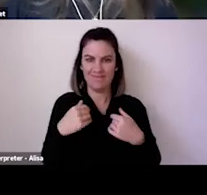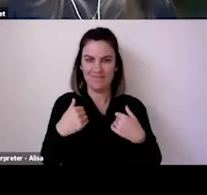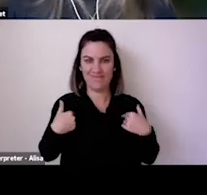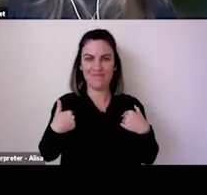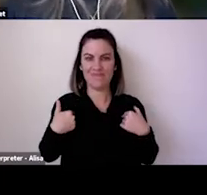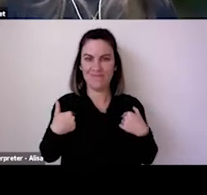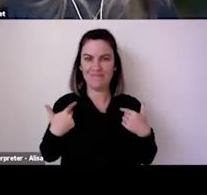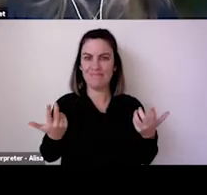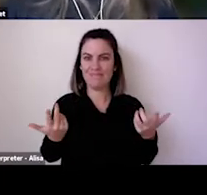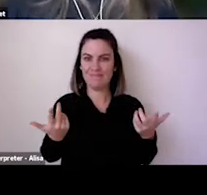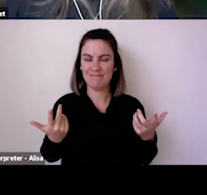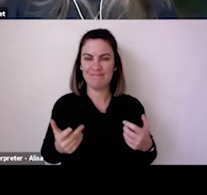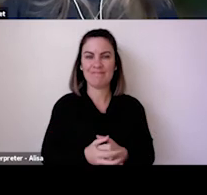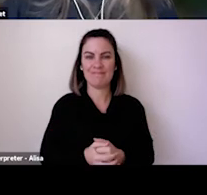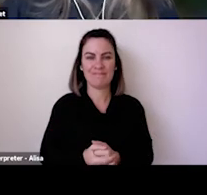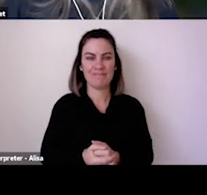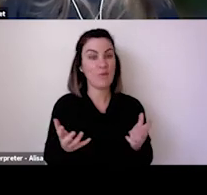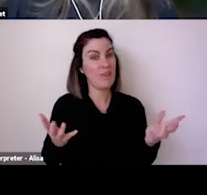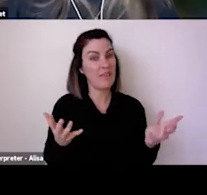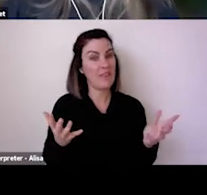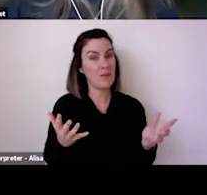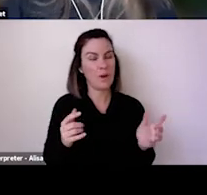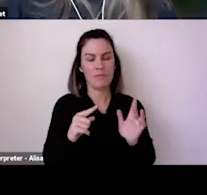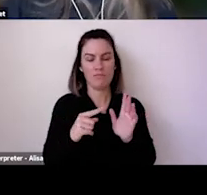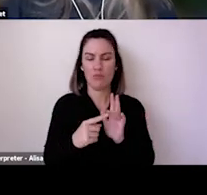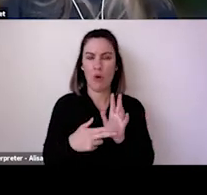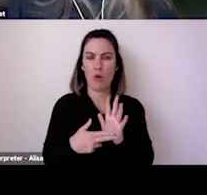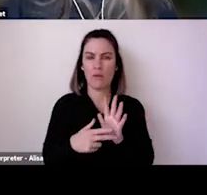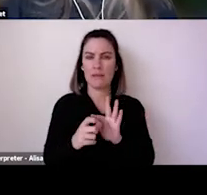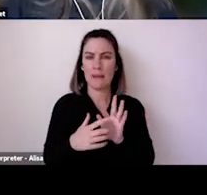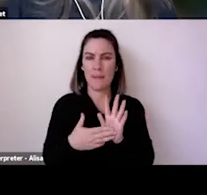and so with variants coming in, things could change.